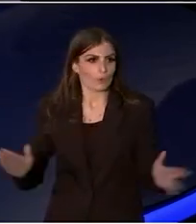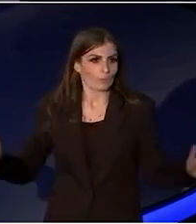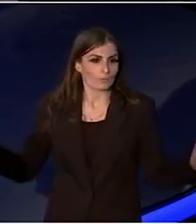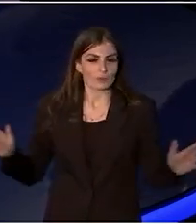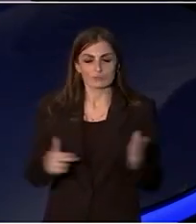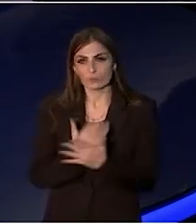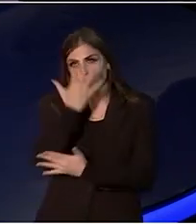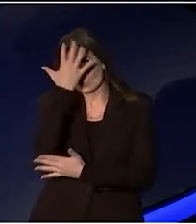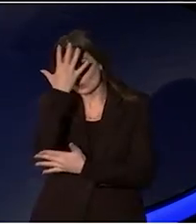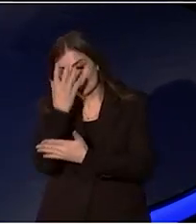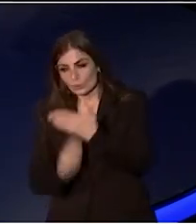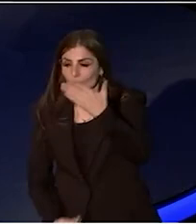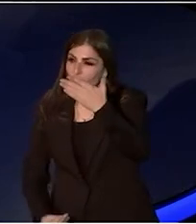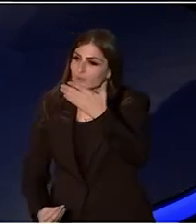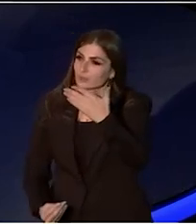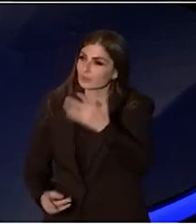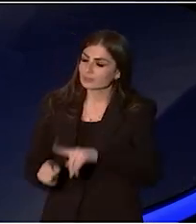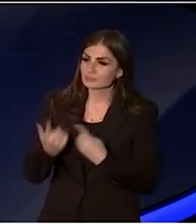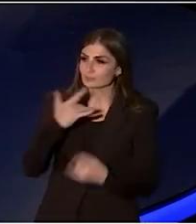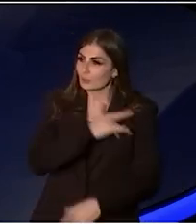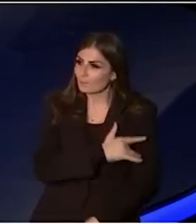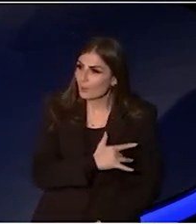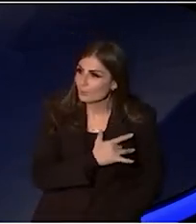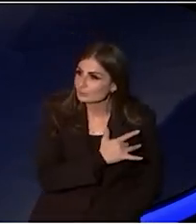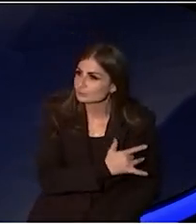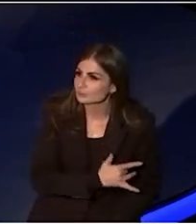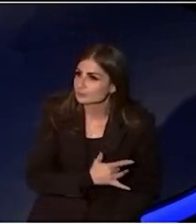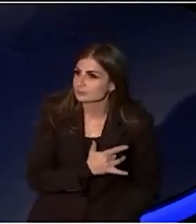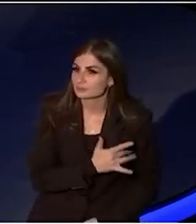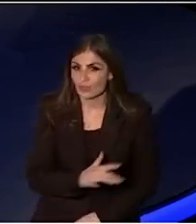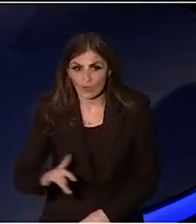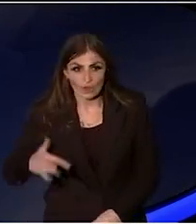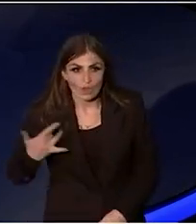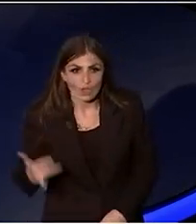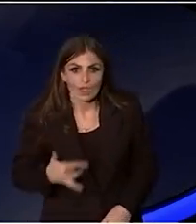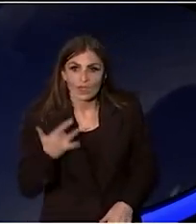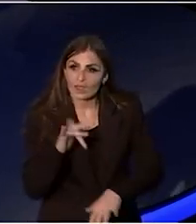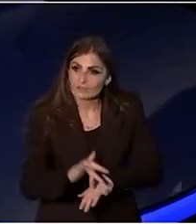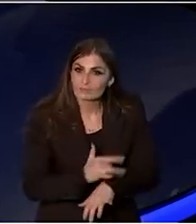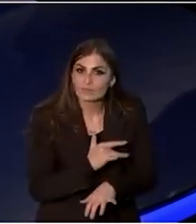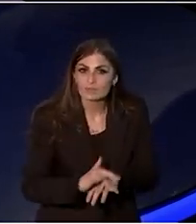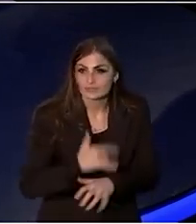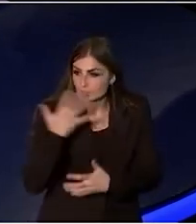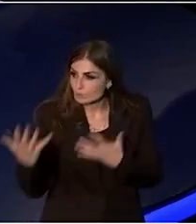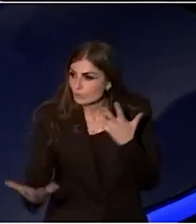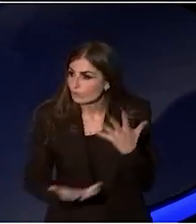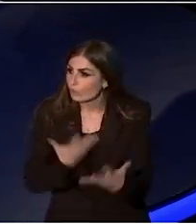that roller coaster of emotions where live performance would live as we do in the moment.